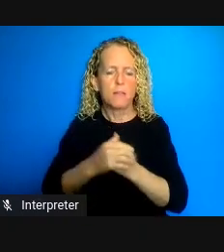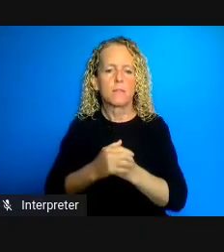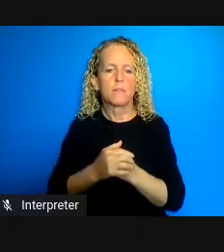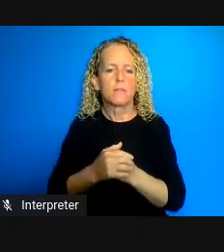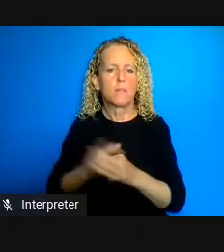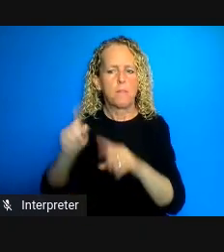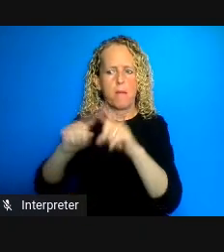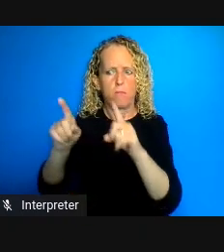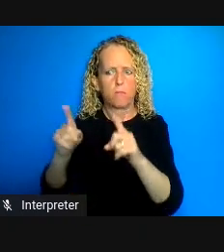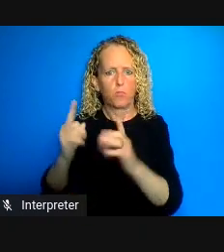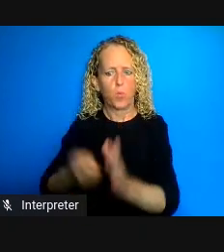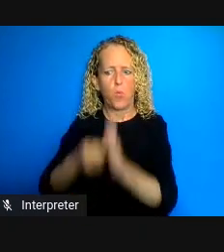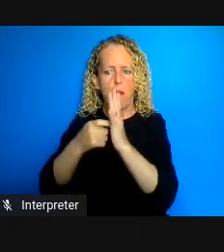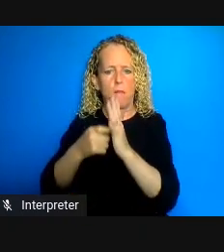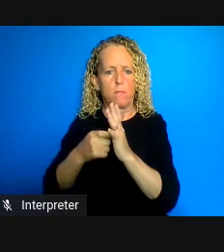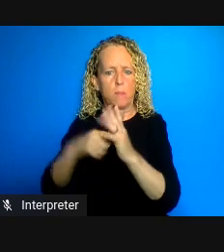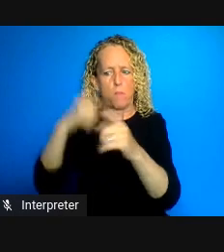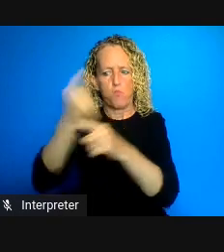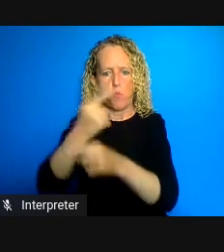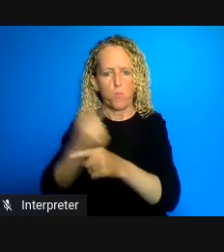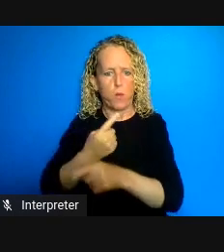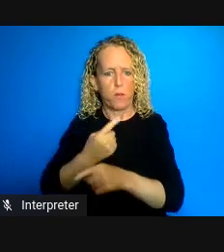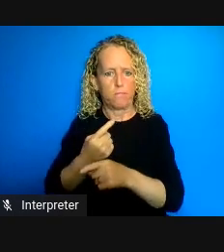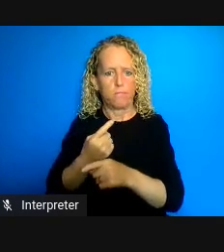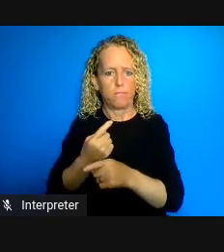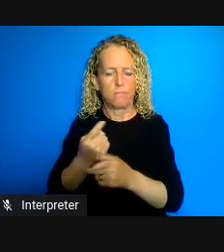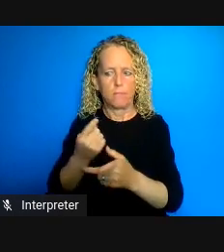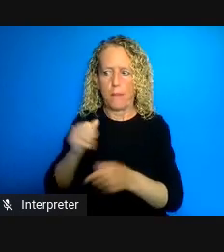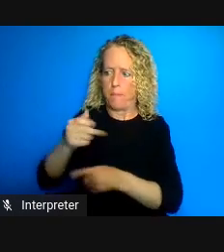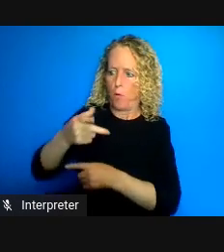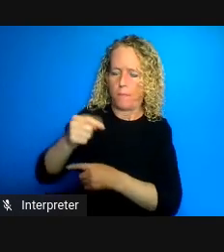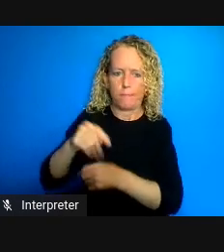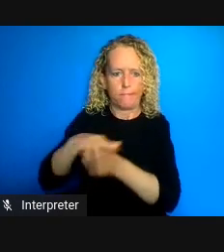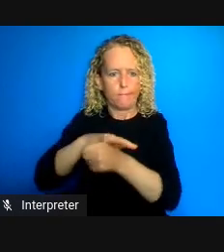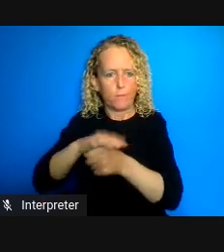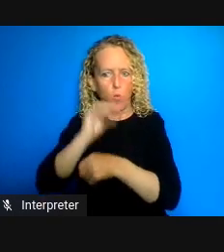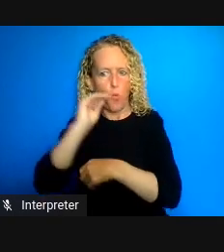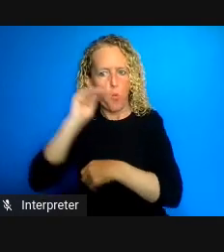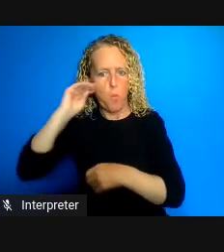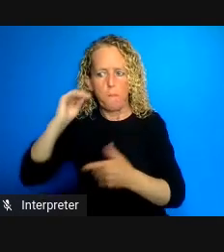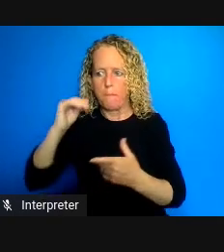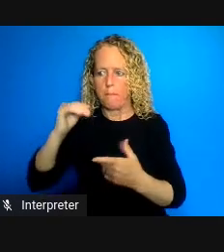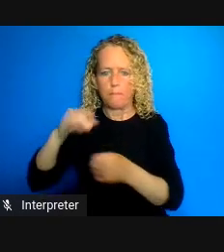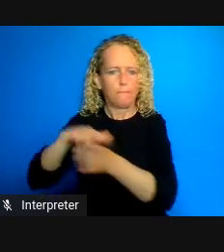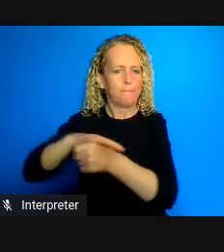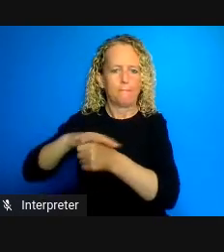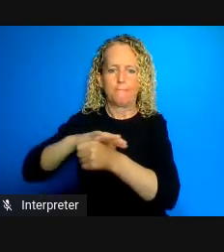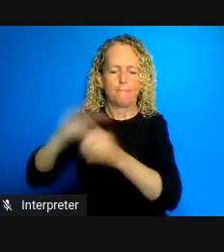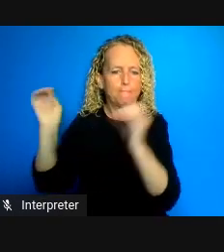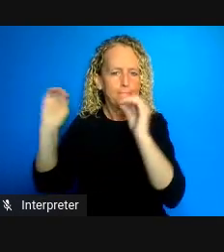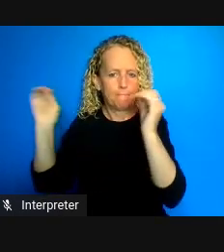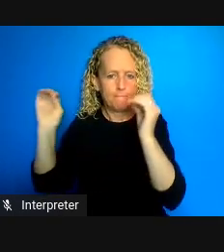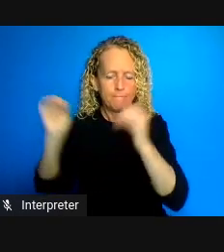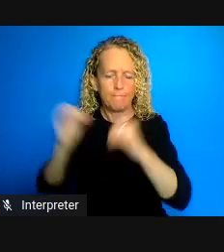the Halifax Regional Municipality as I say I haven't had a report for a couple